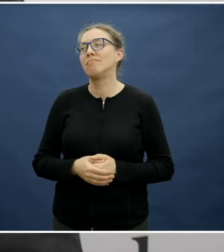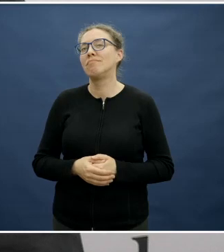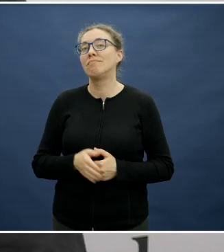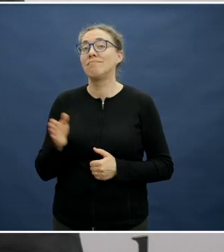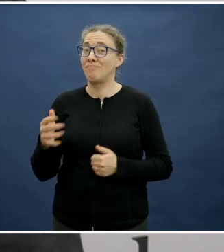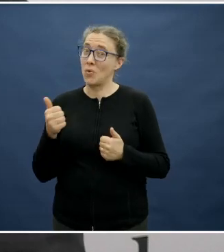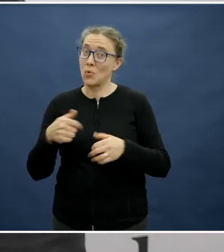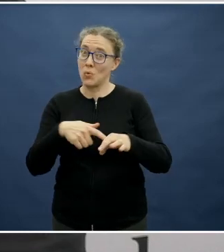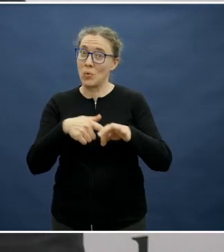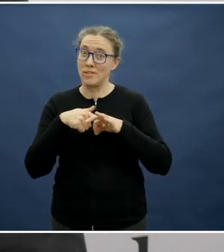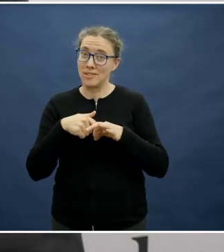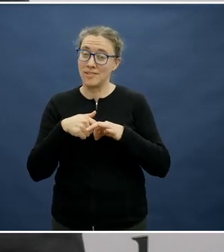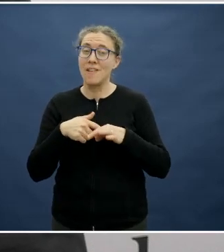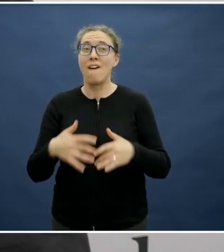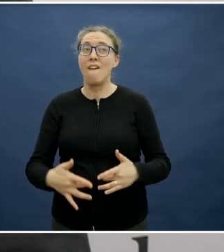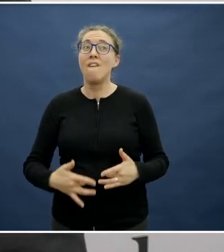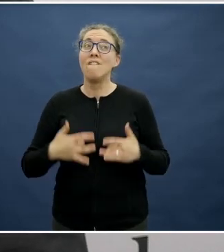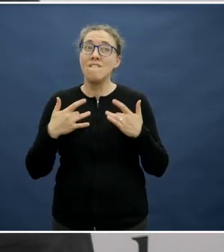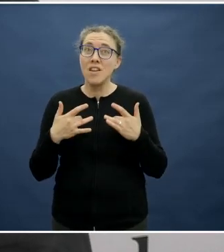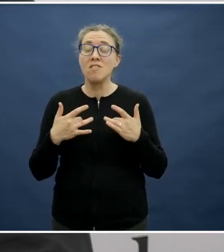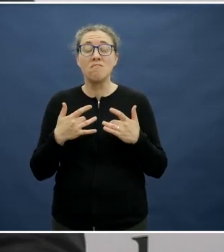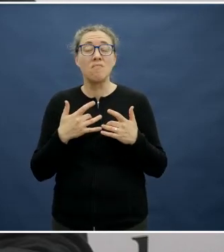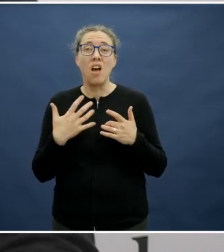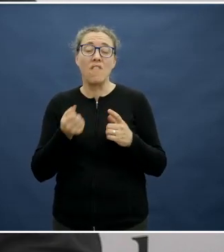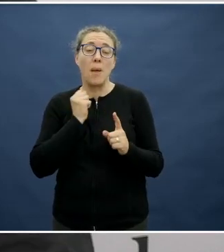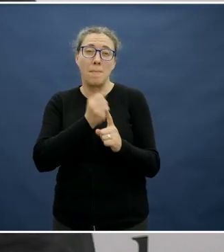I would say in some way it's been affected, but hopefully in a positive way because I